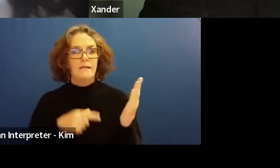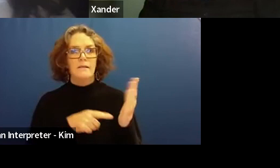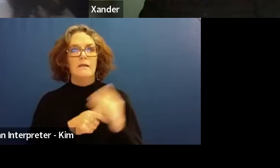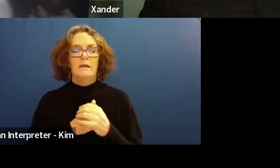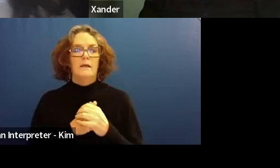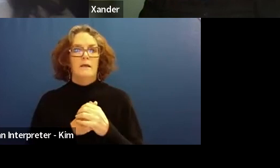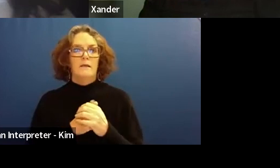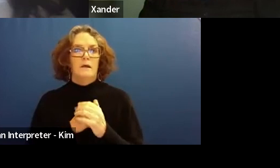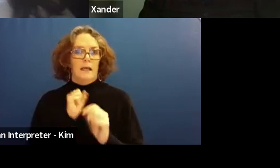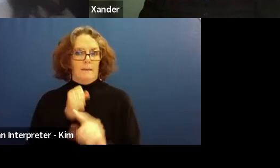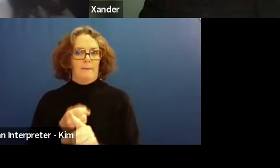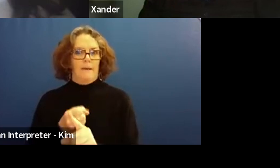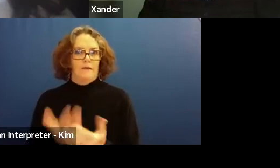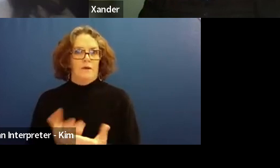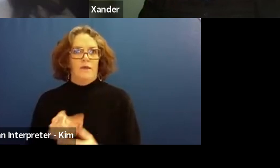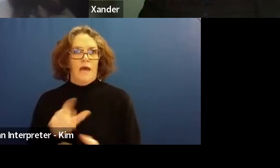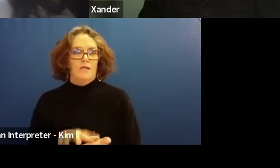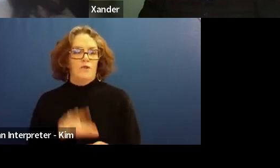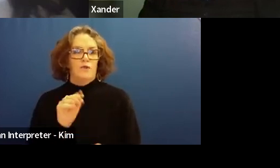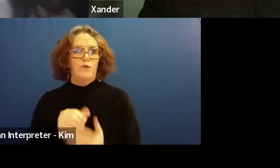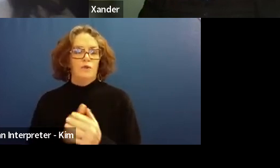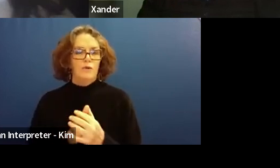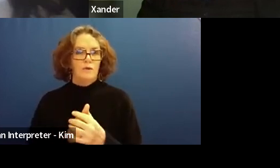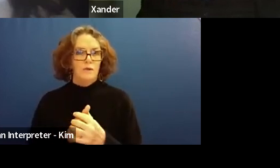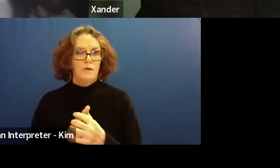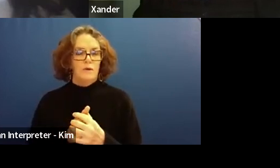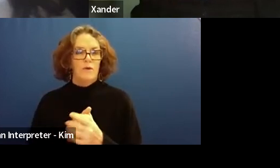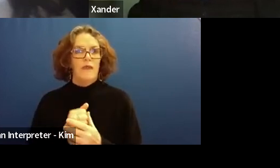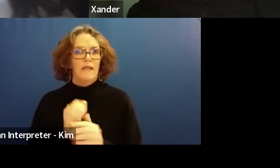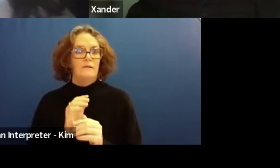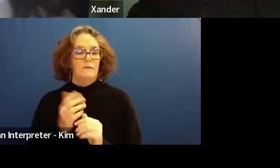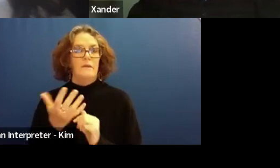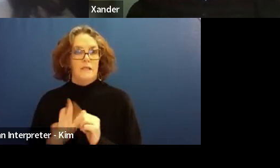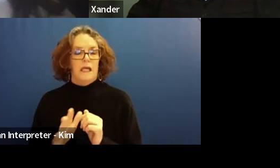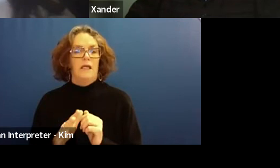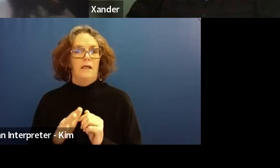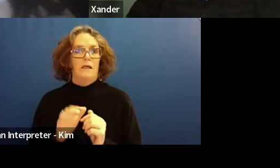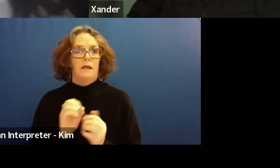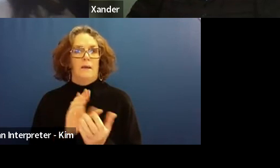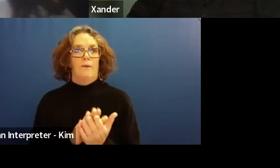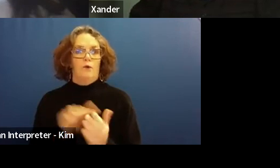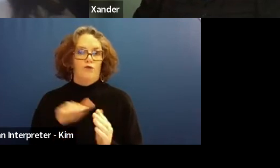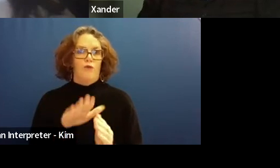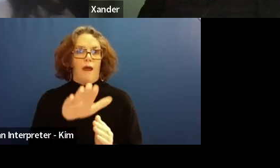So that was something that was done for her as well. Things that like, Emily was speaking about before that she had tracks.